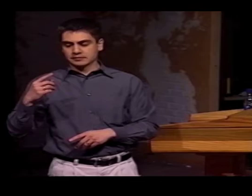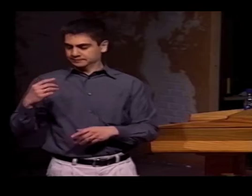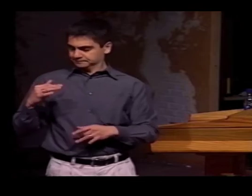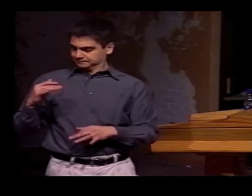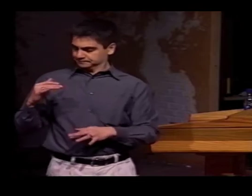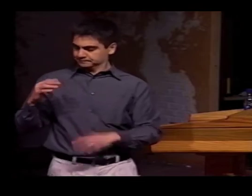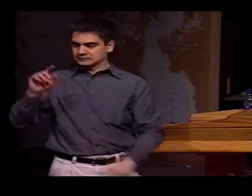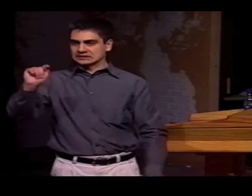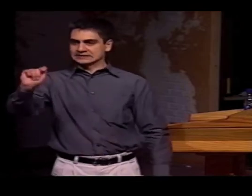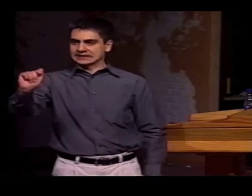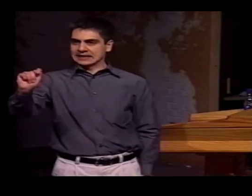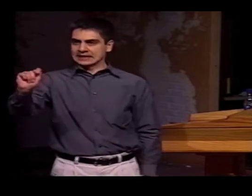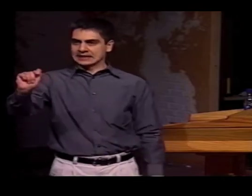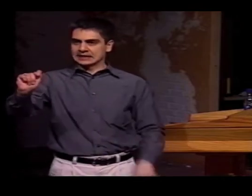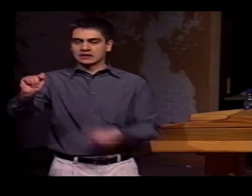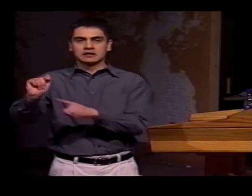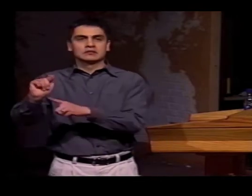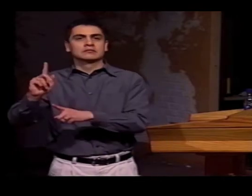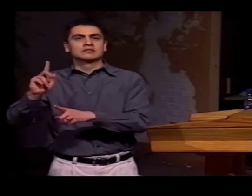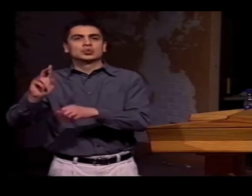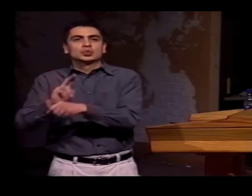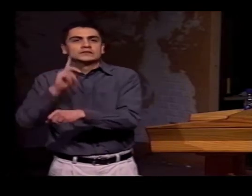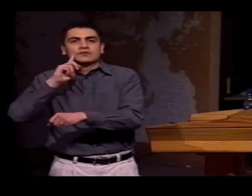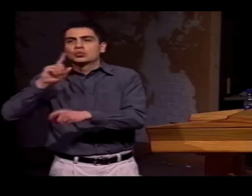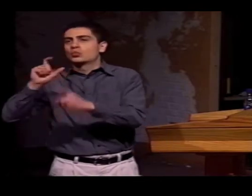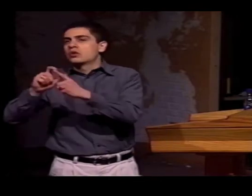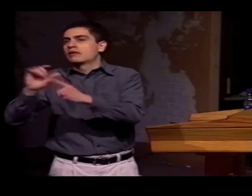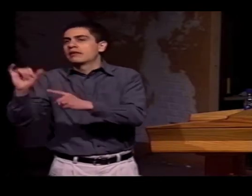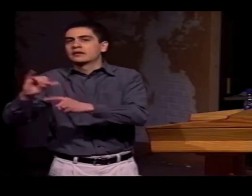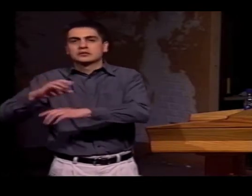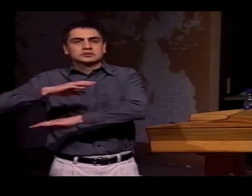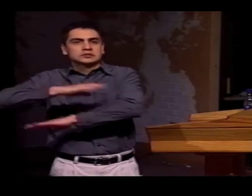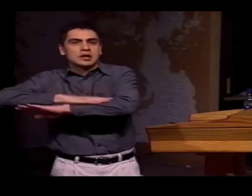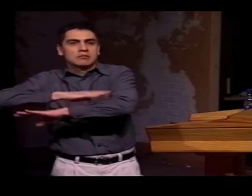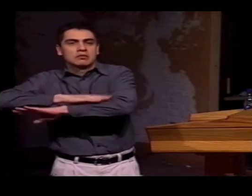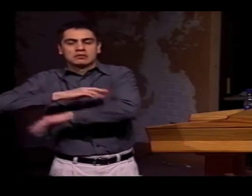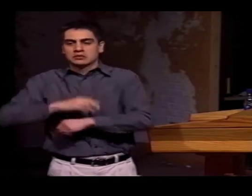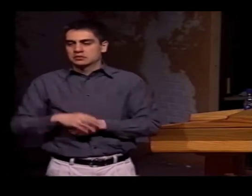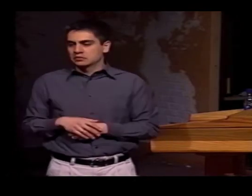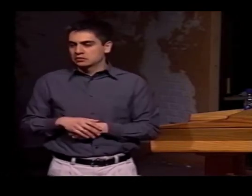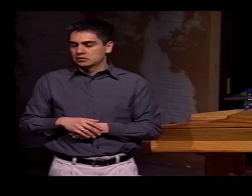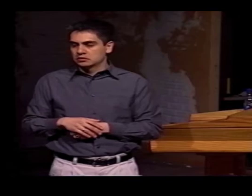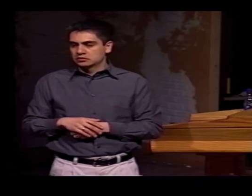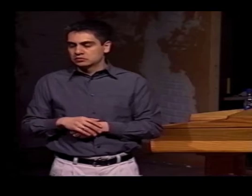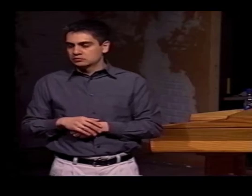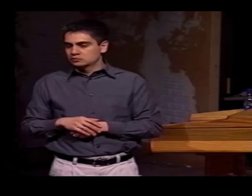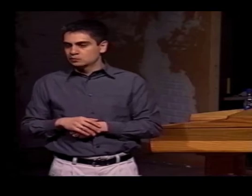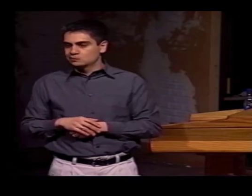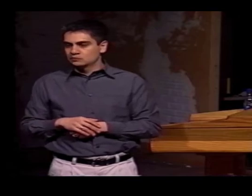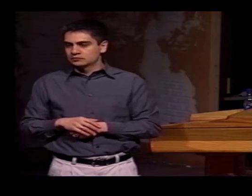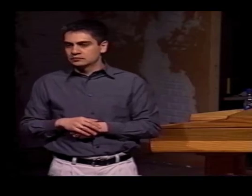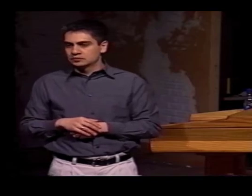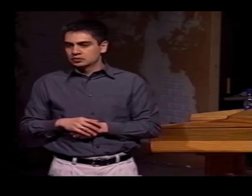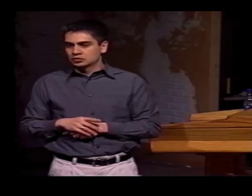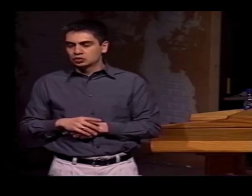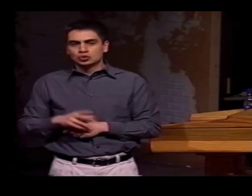IN THE ENGLISH LANGUAGE, WE HAVE "T," THE SOUND "T," LIKE "TABLE"...